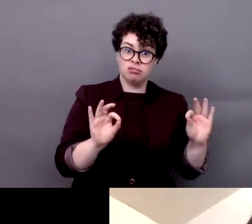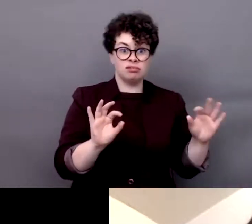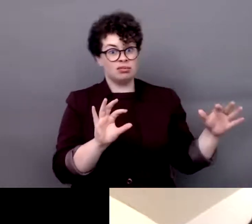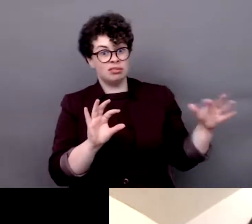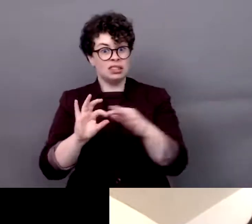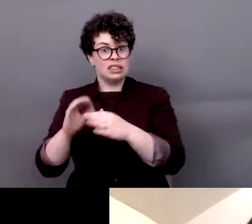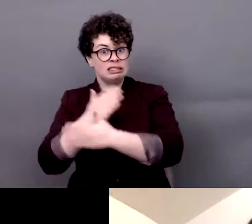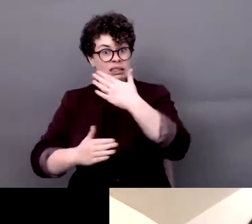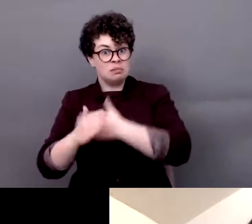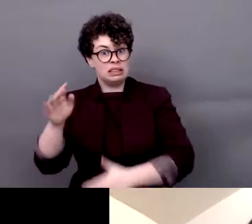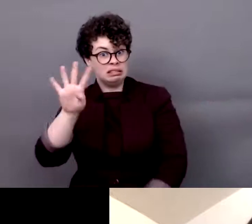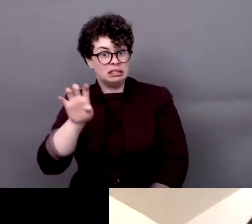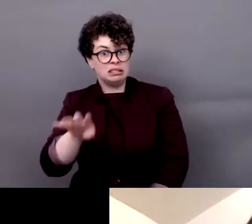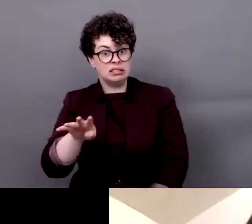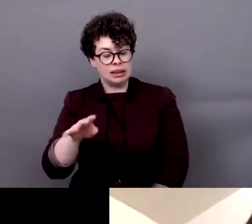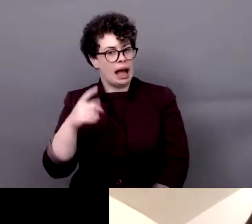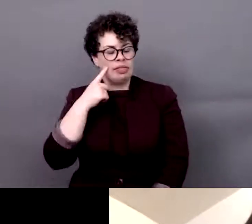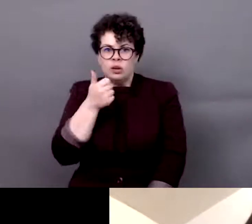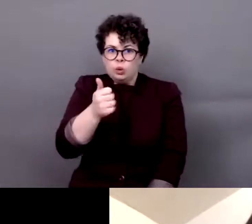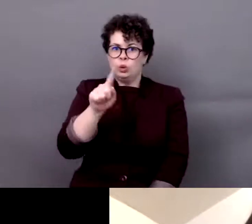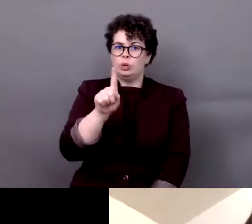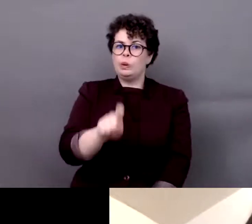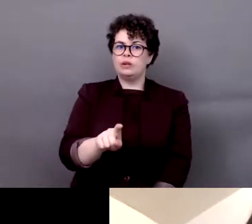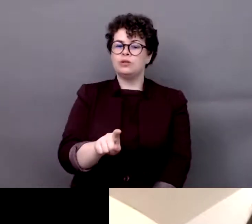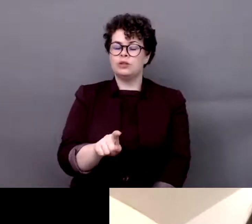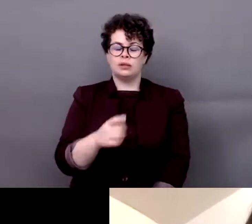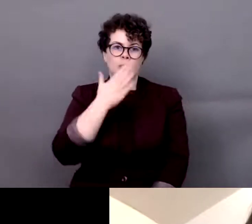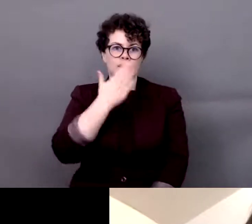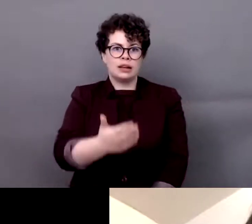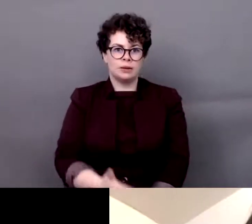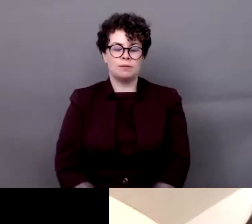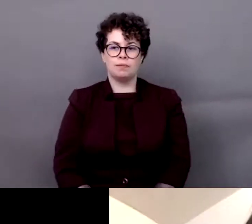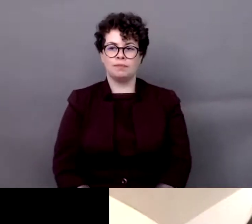disability inclusion. So thank you so much